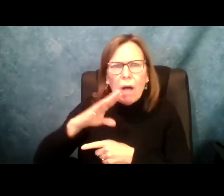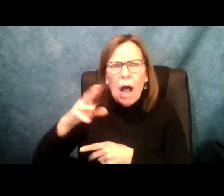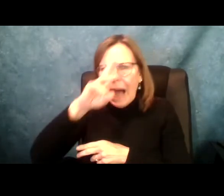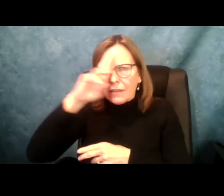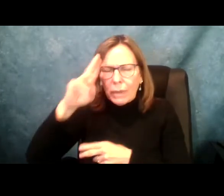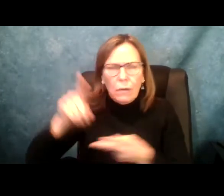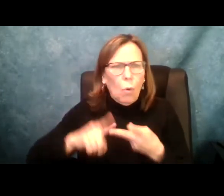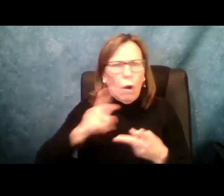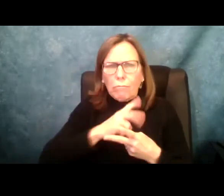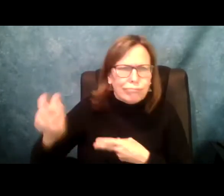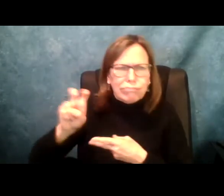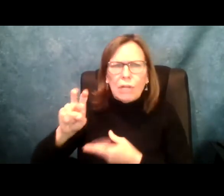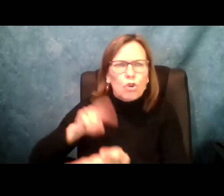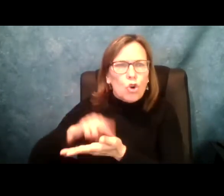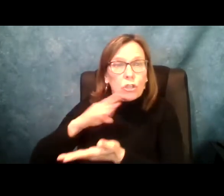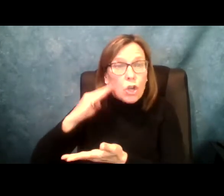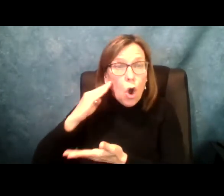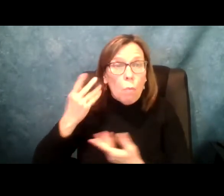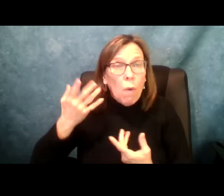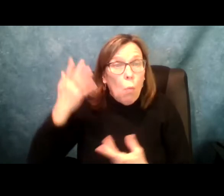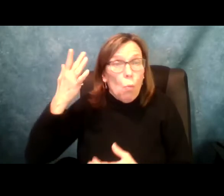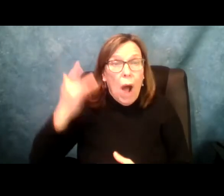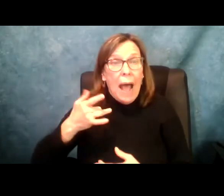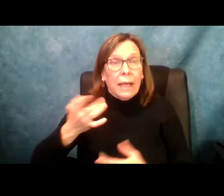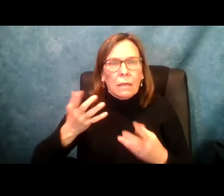can't find enough workers. People are going into the